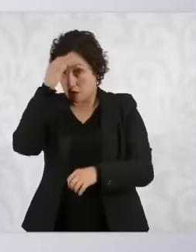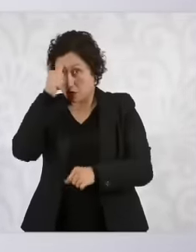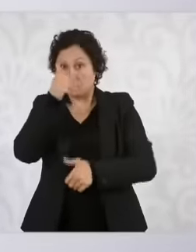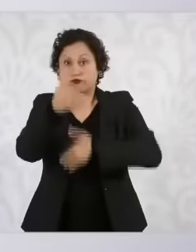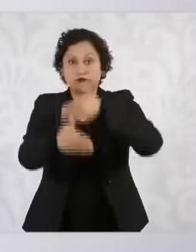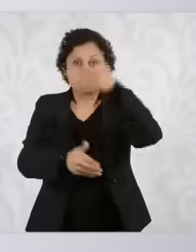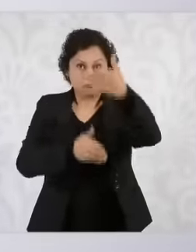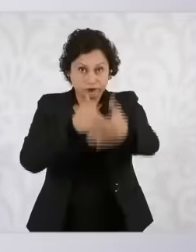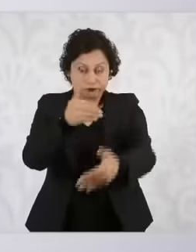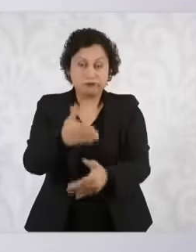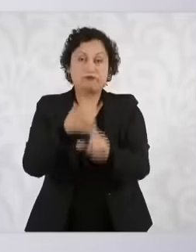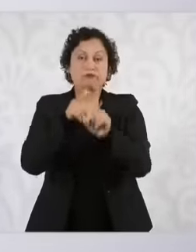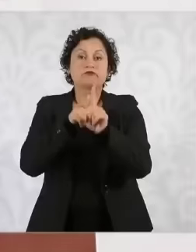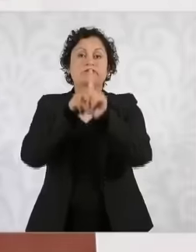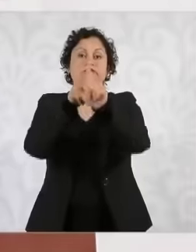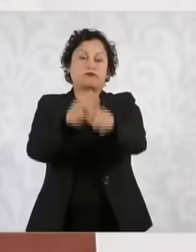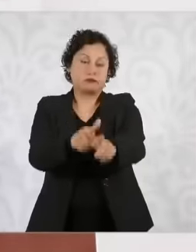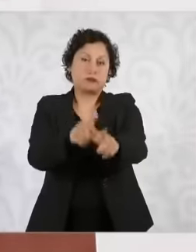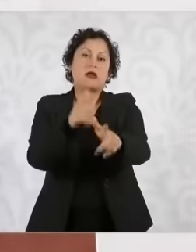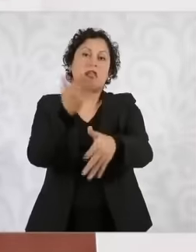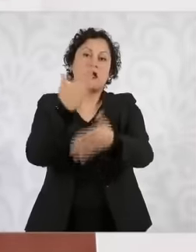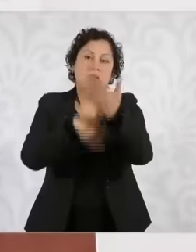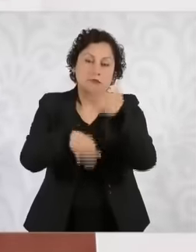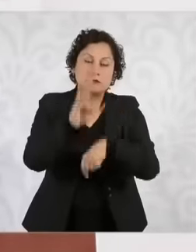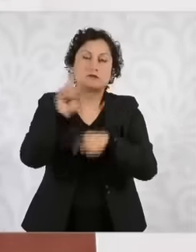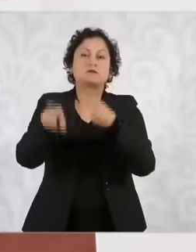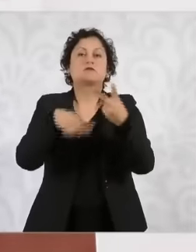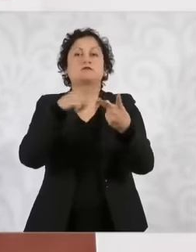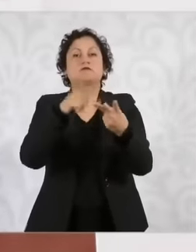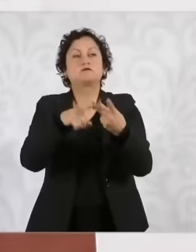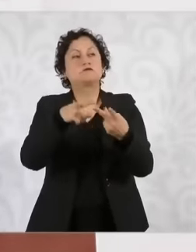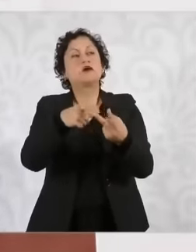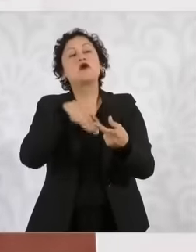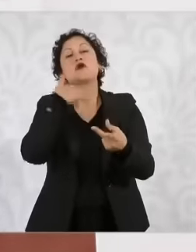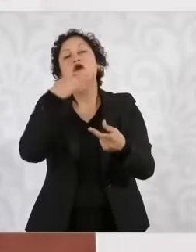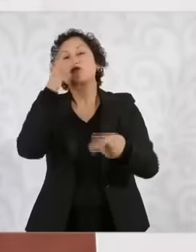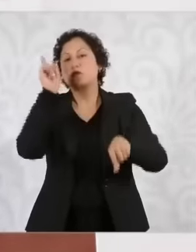We agree on simplifying the procedures We agree on this program that we have